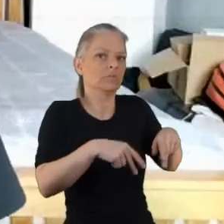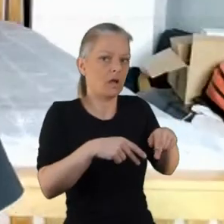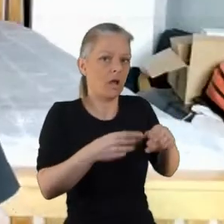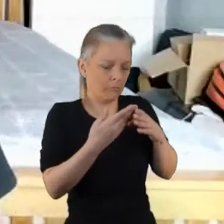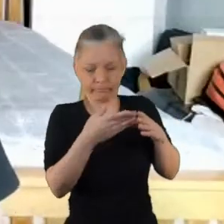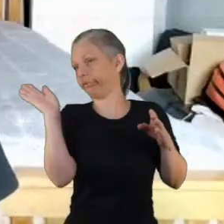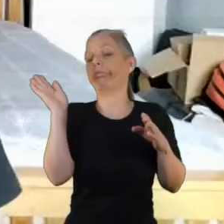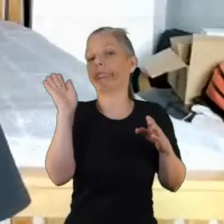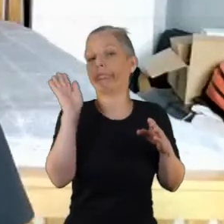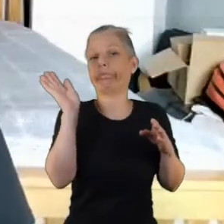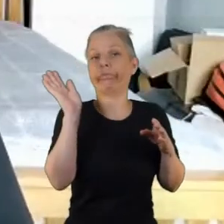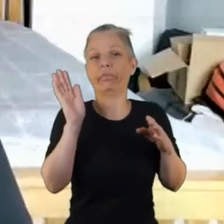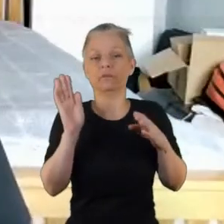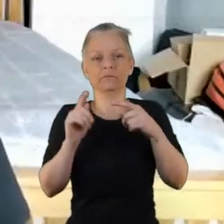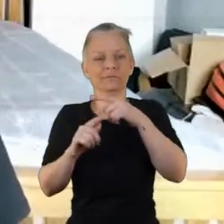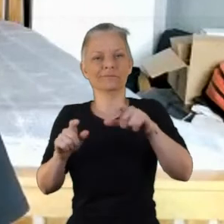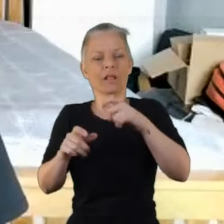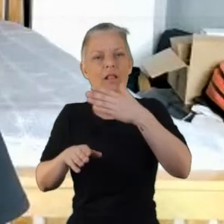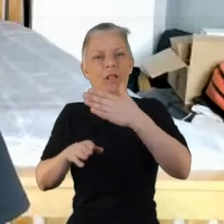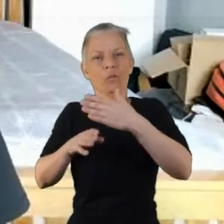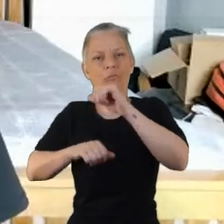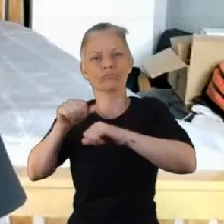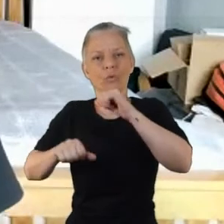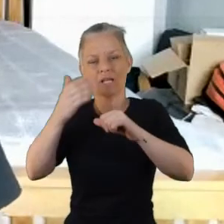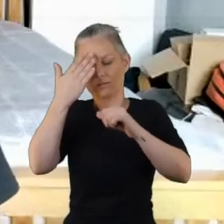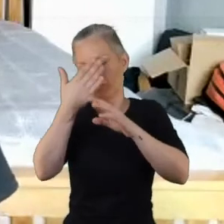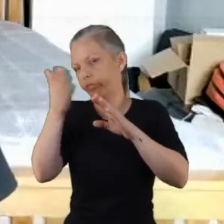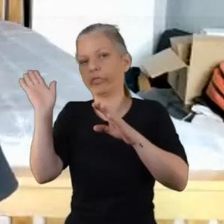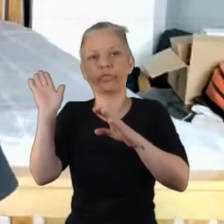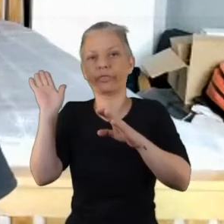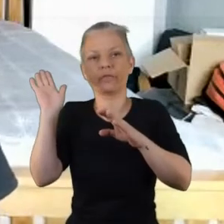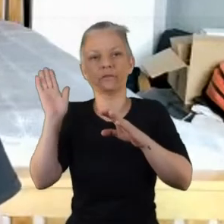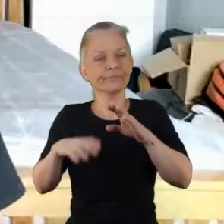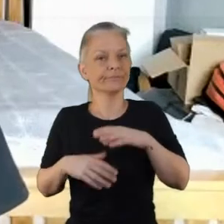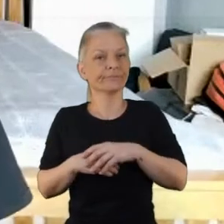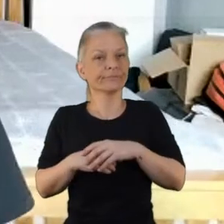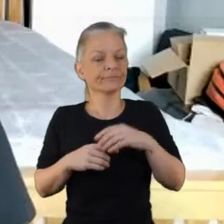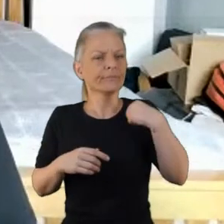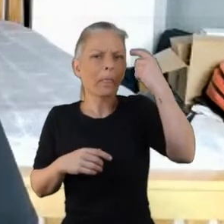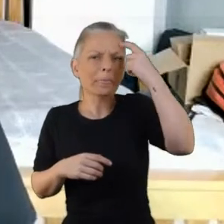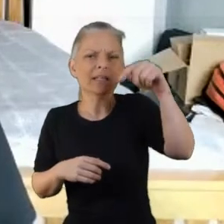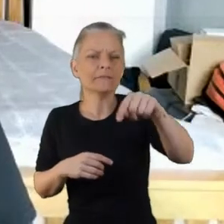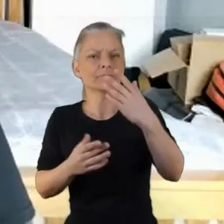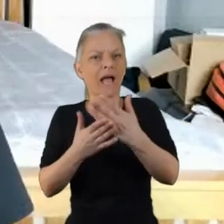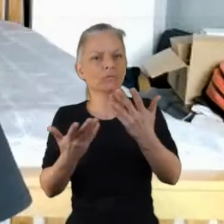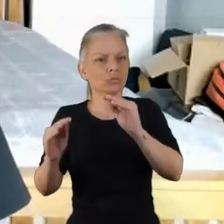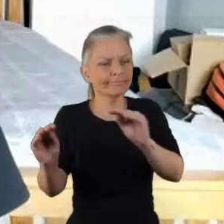There is one problem with lived experience that if the person hasn't trained to see the